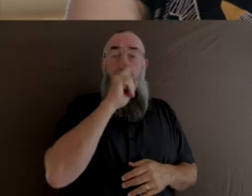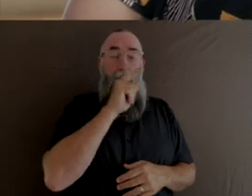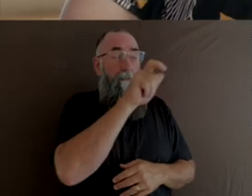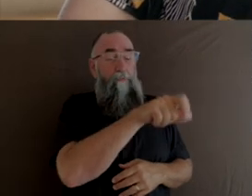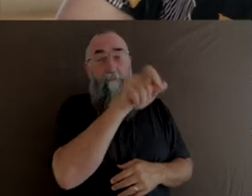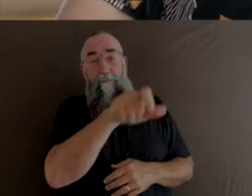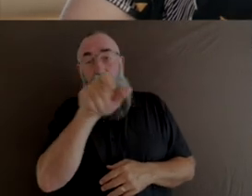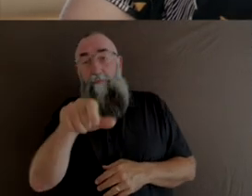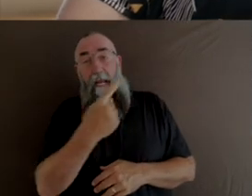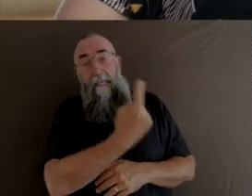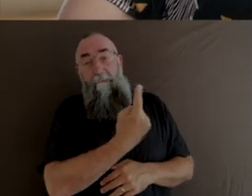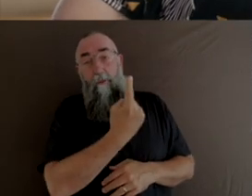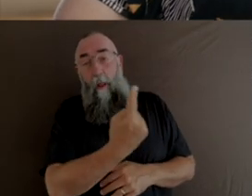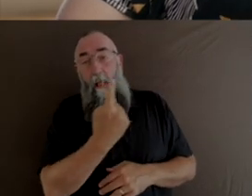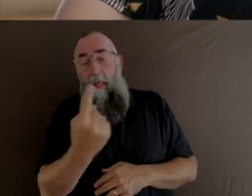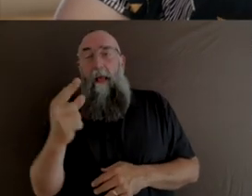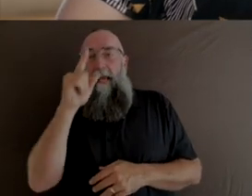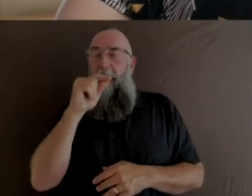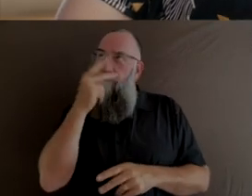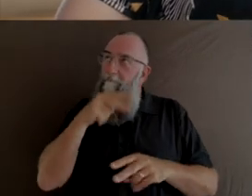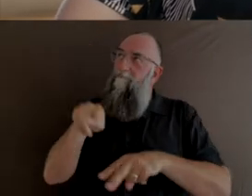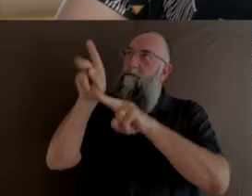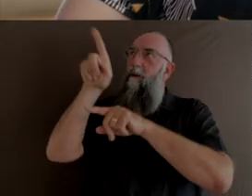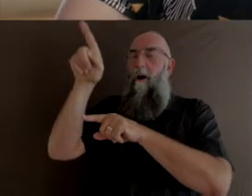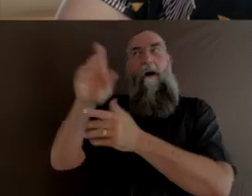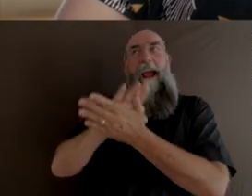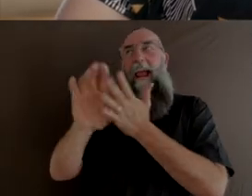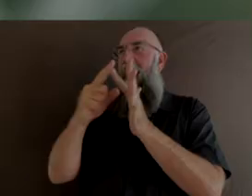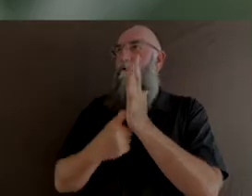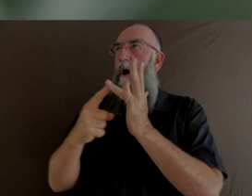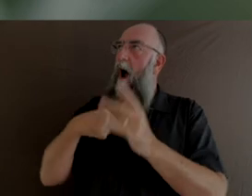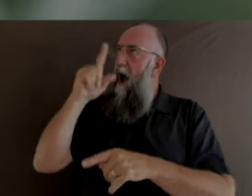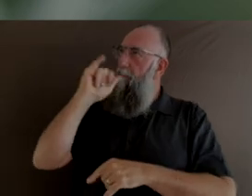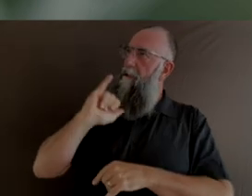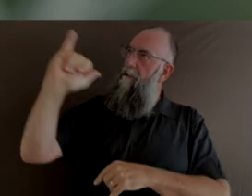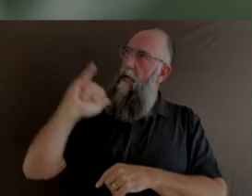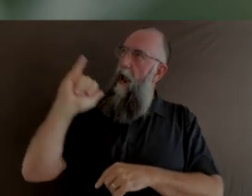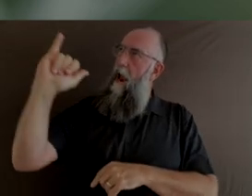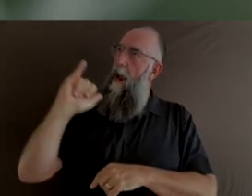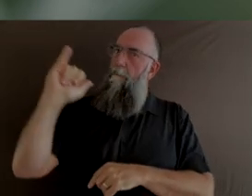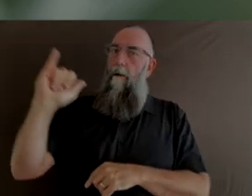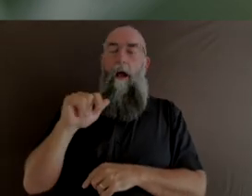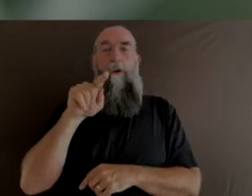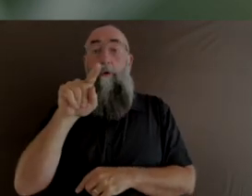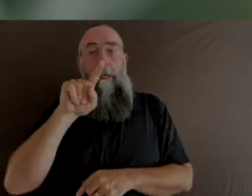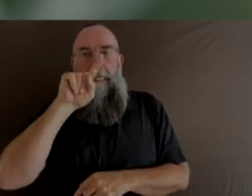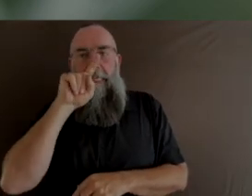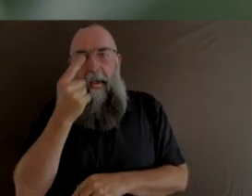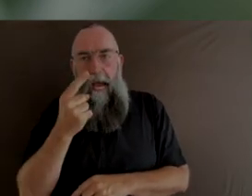Can see somebody as a hero and think I can do that, too. So you cannot underestimate the importance of these awards.